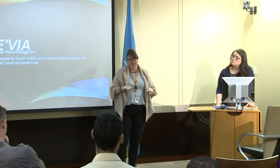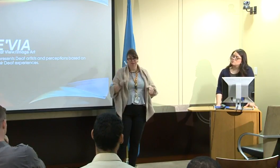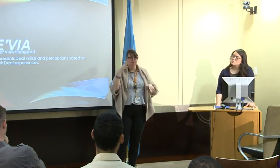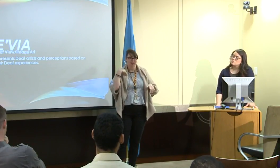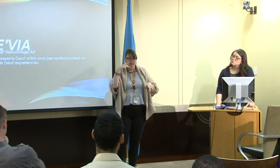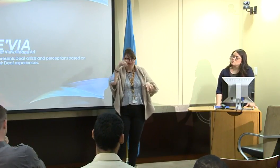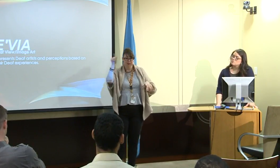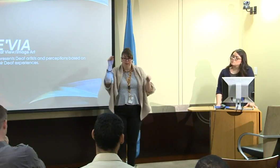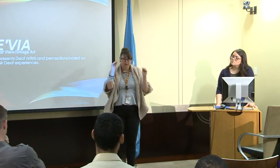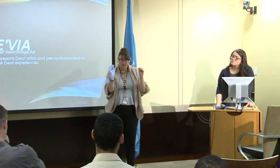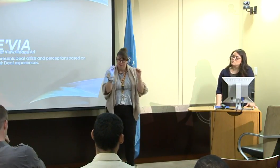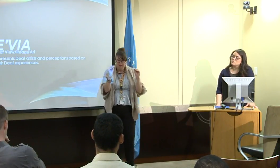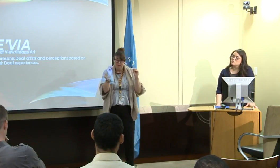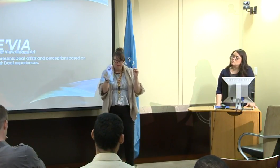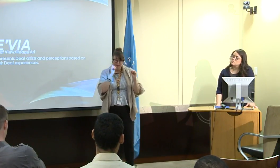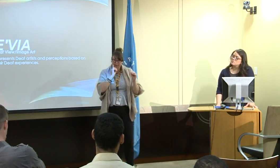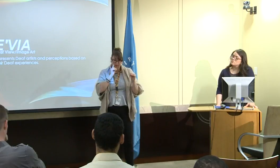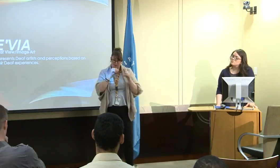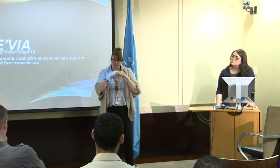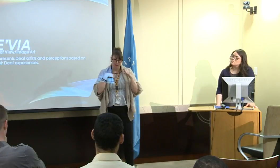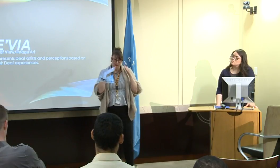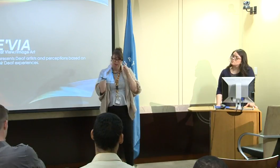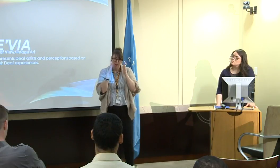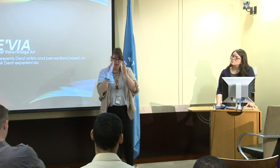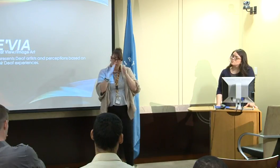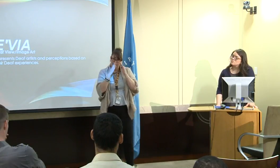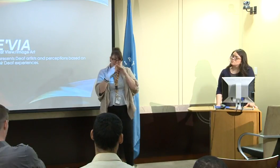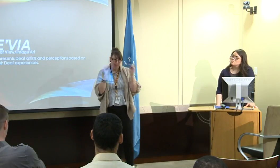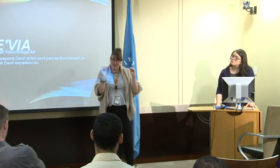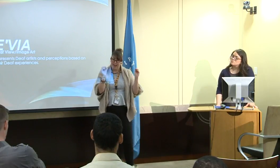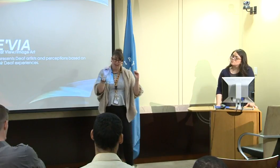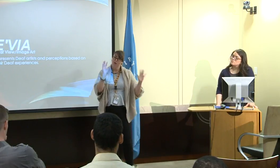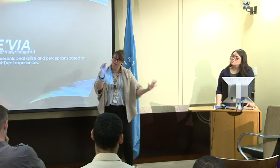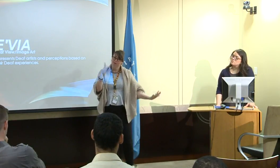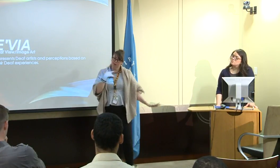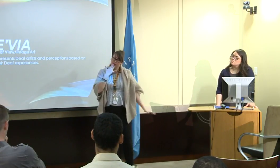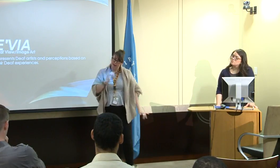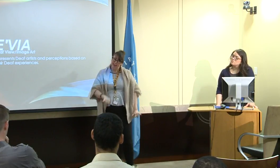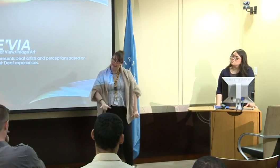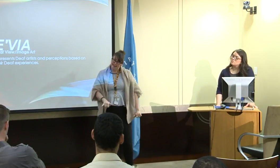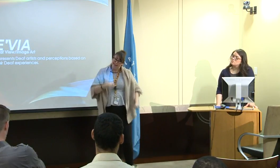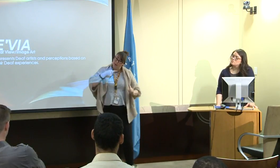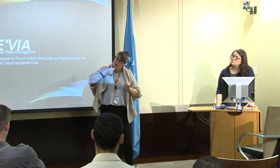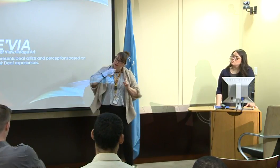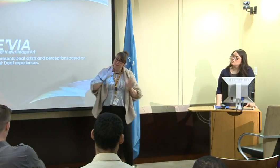you know, for cultural reasons. I don't have deaf in my family as well, and in my small hometown back